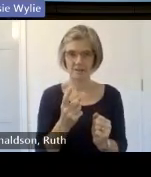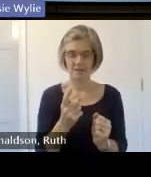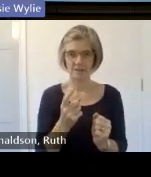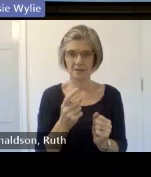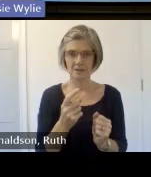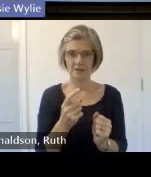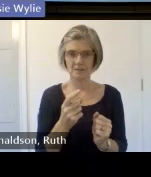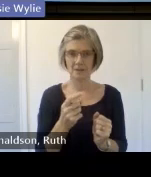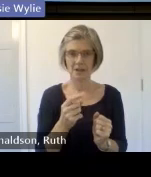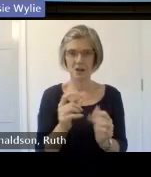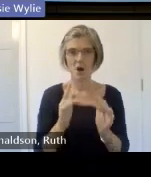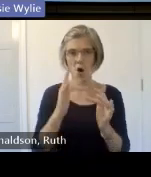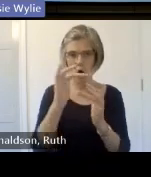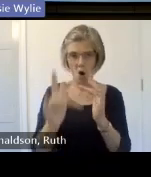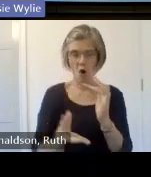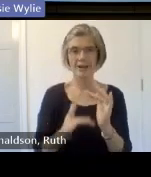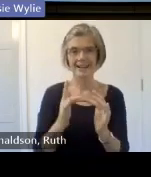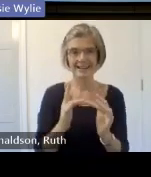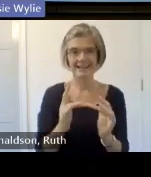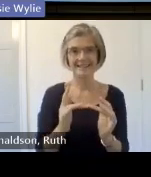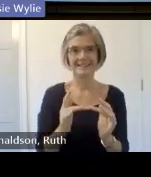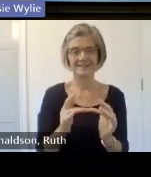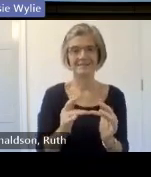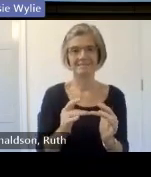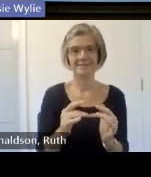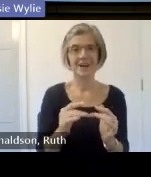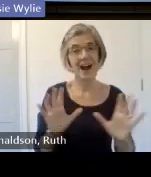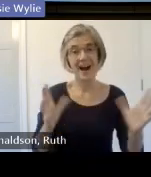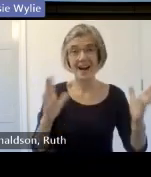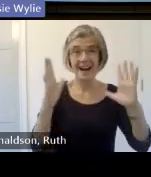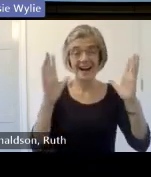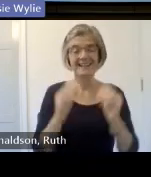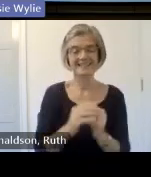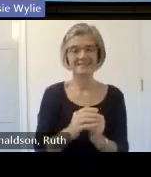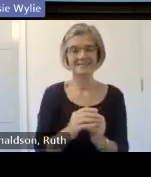of Applause there coming through teams I'd like to just go to the teams room first does anybody